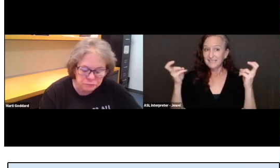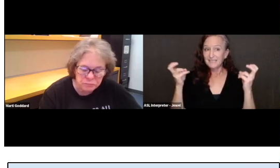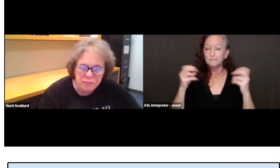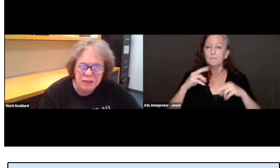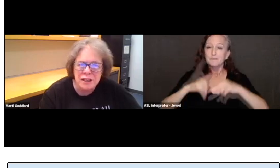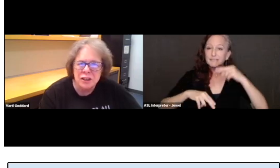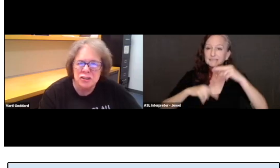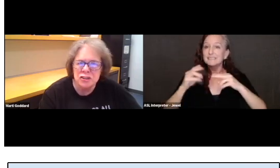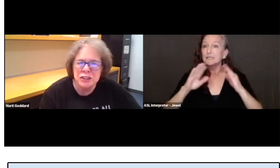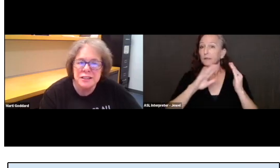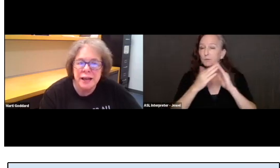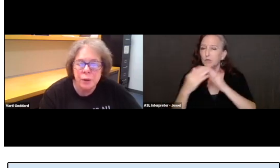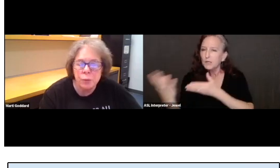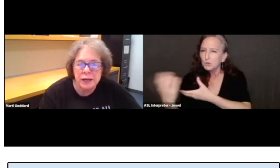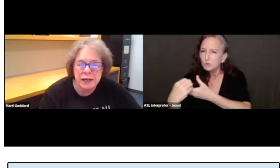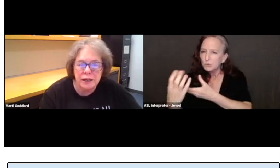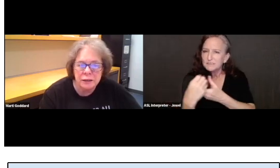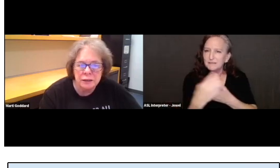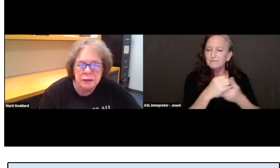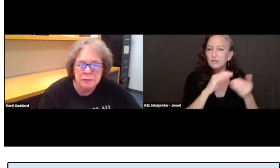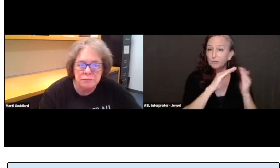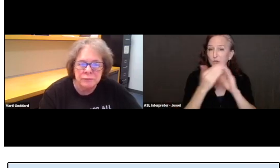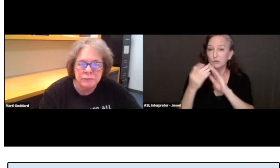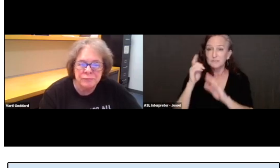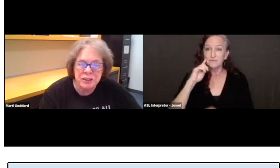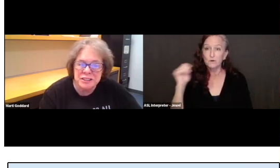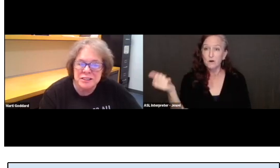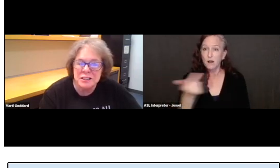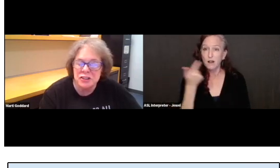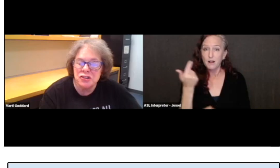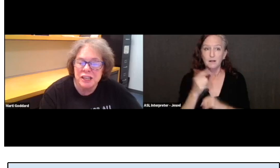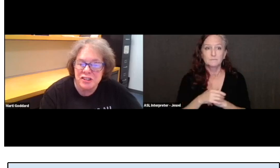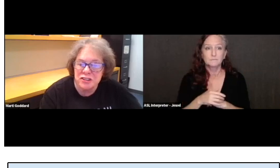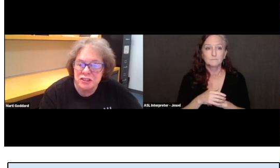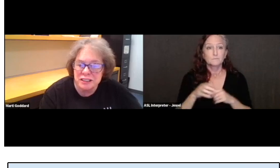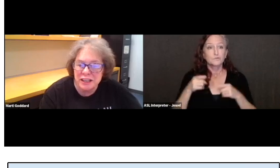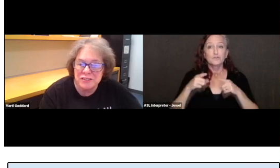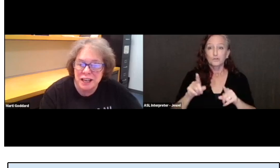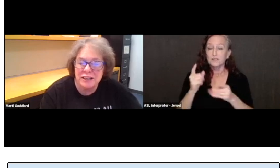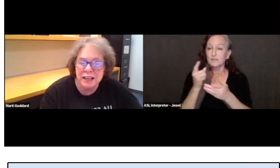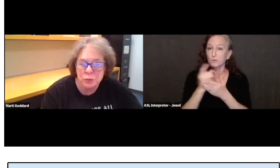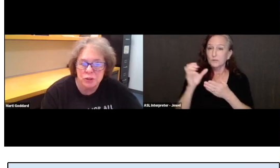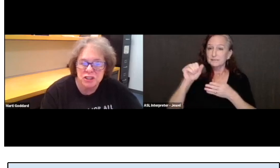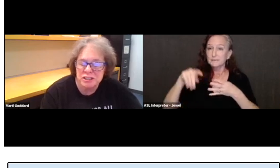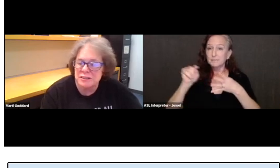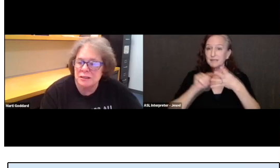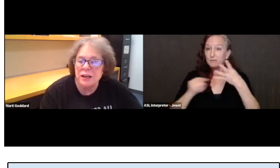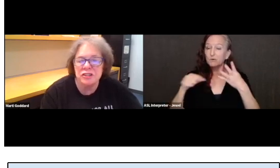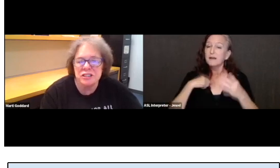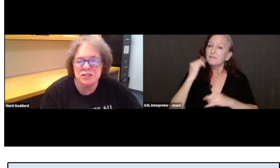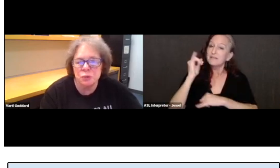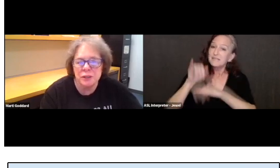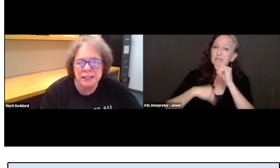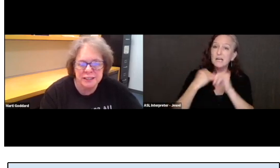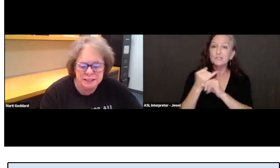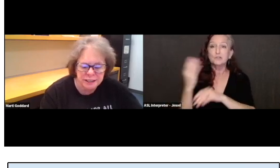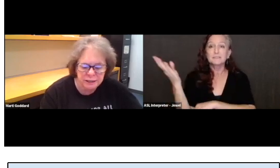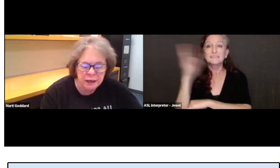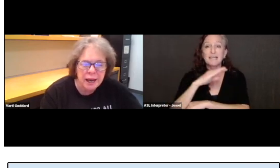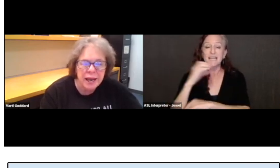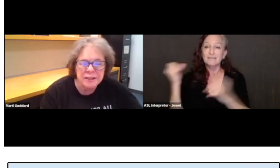During that week, there is an International Day of Sign Languages ever since 2018.